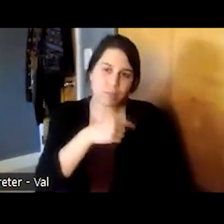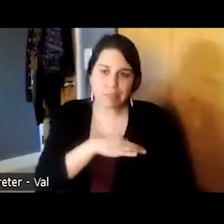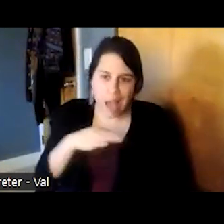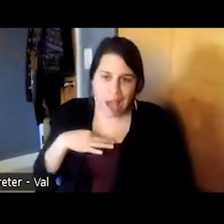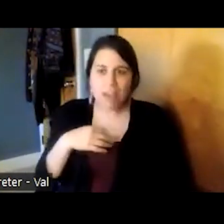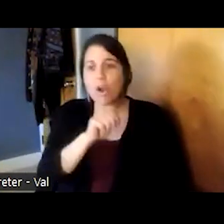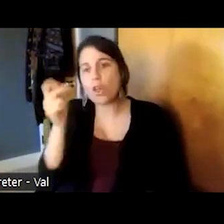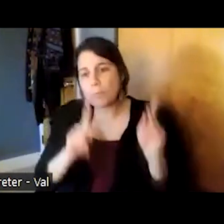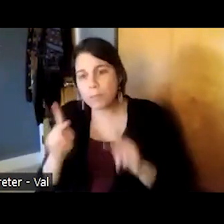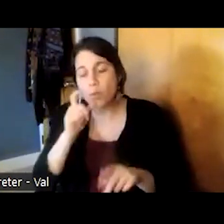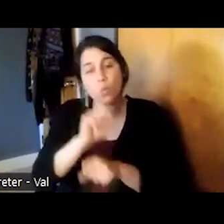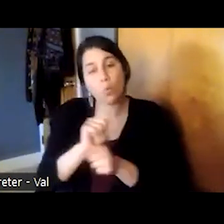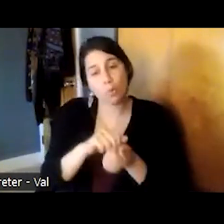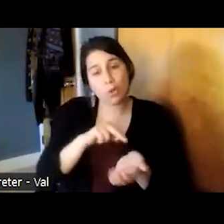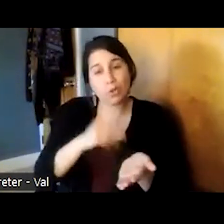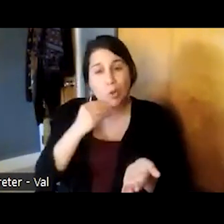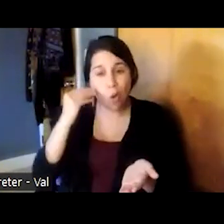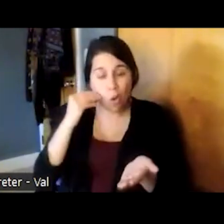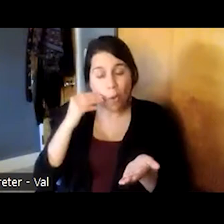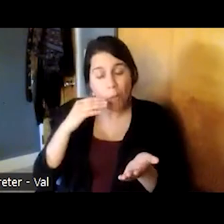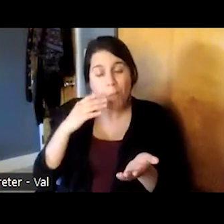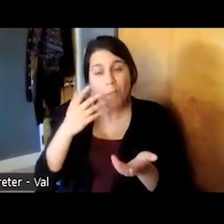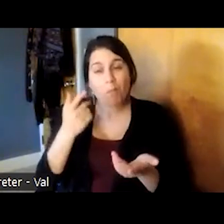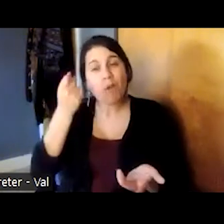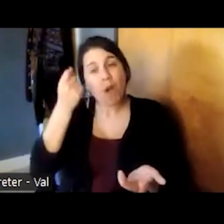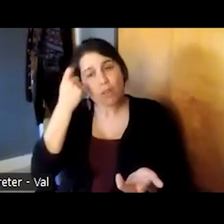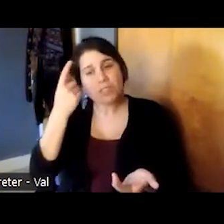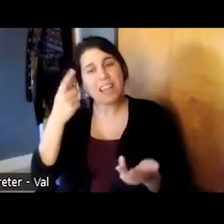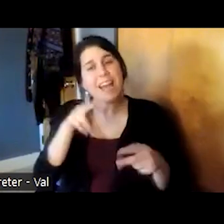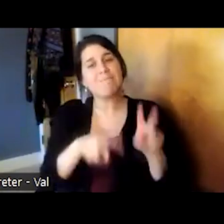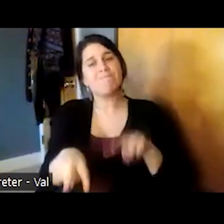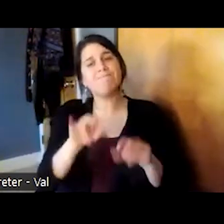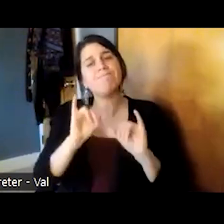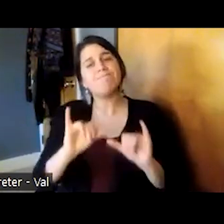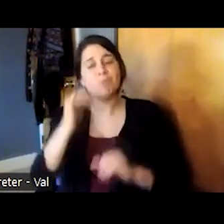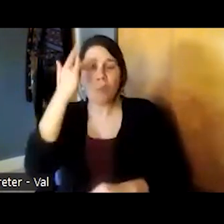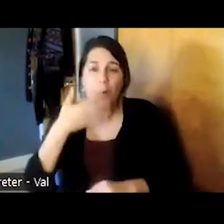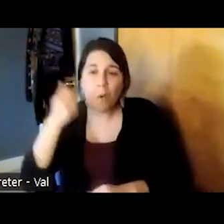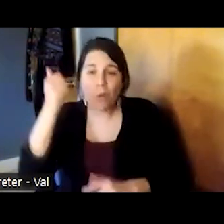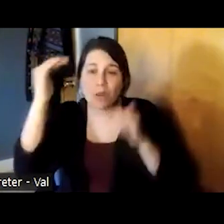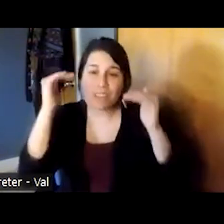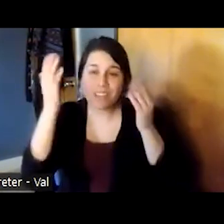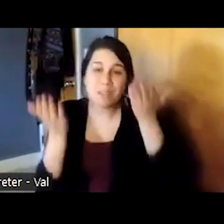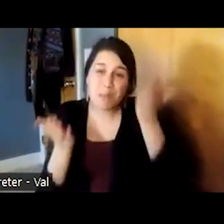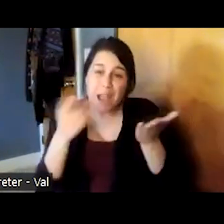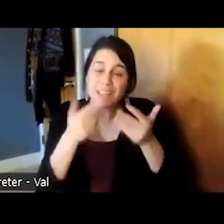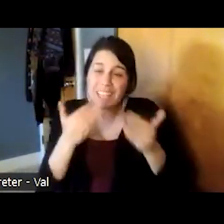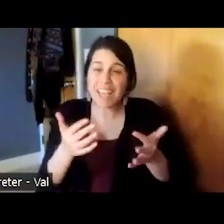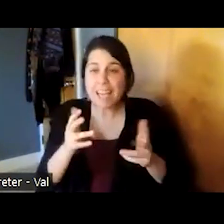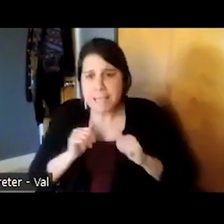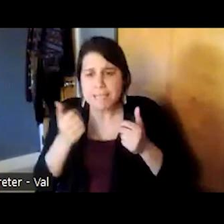work in nursing home settings to understand why the older adults may be acting in a certain way